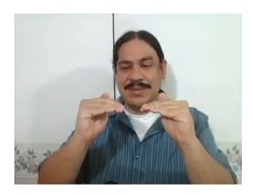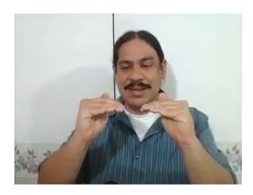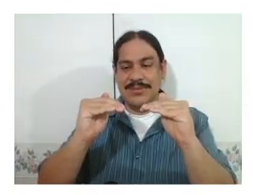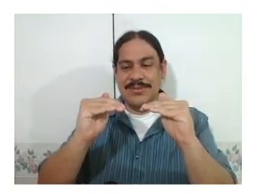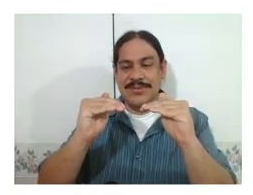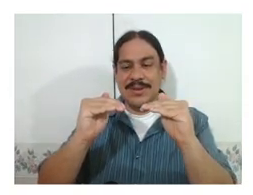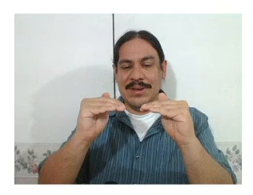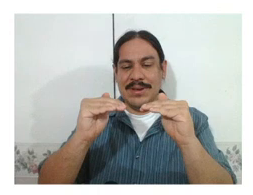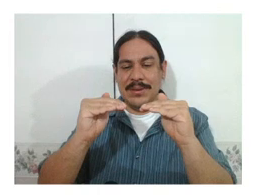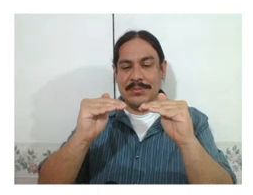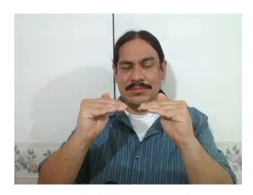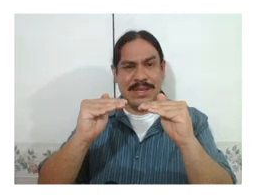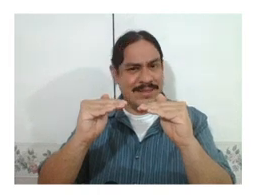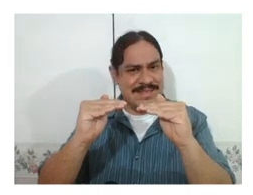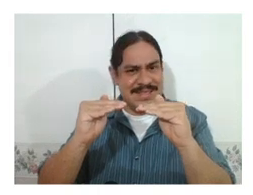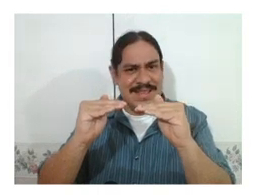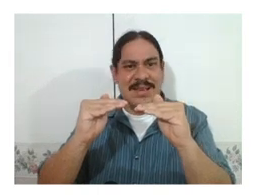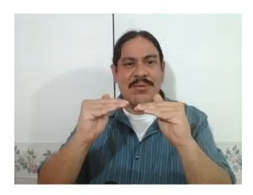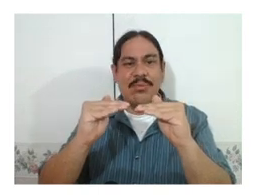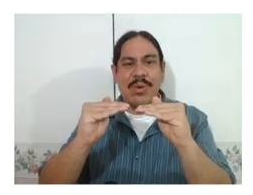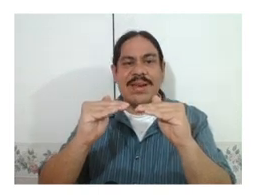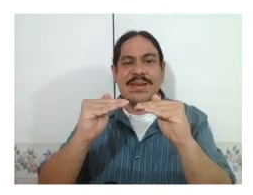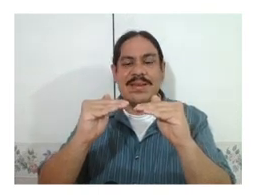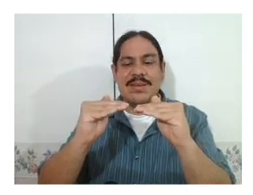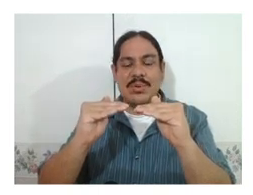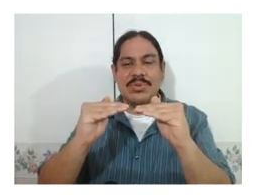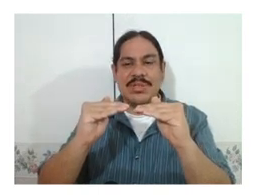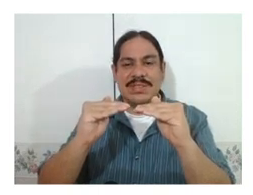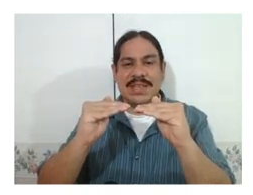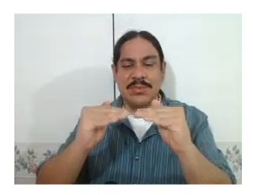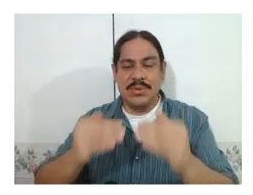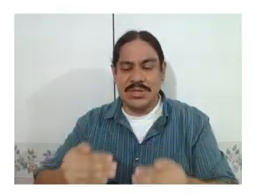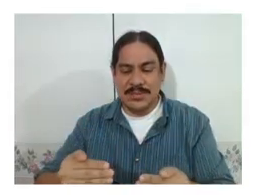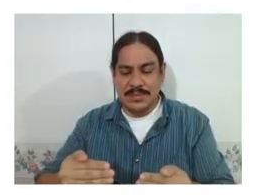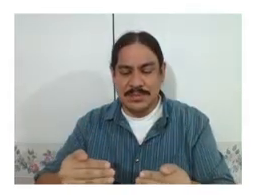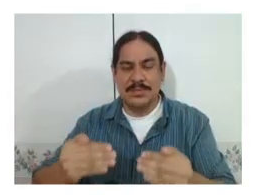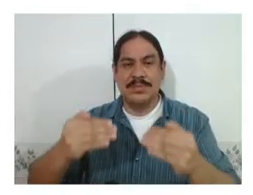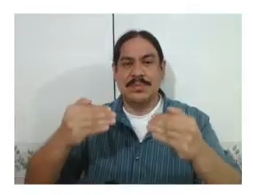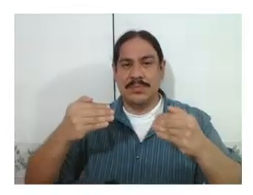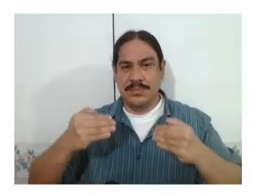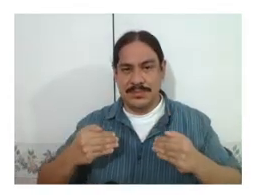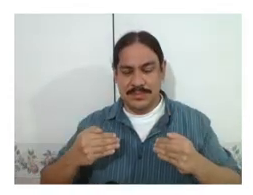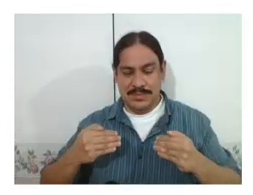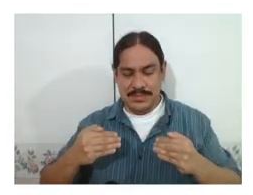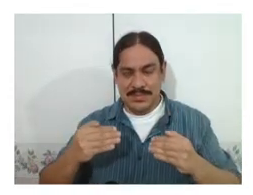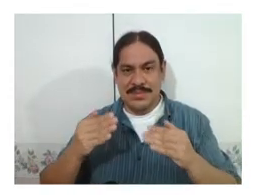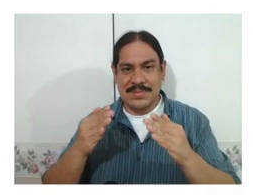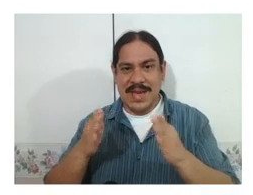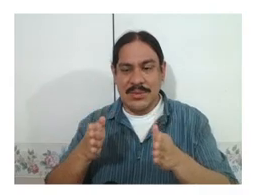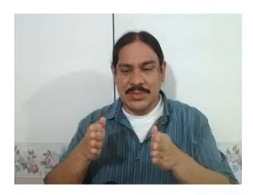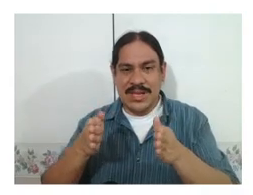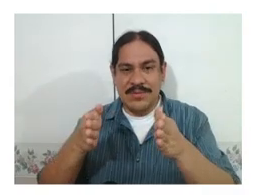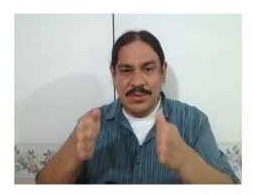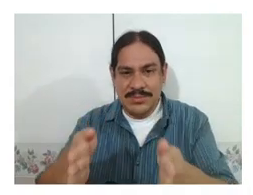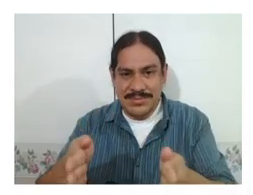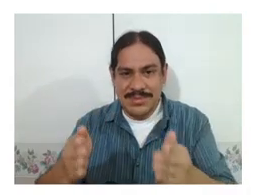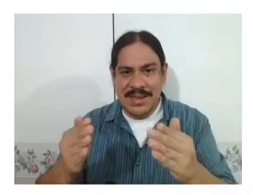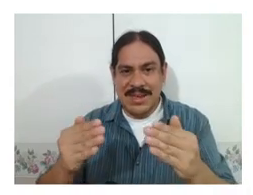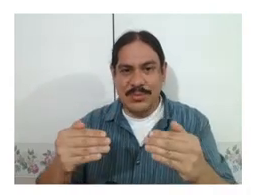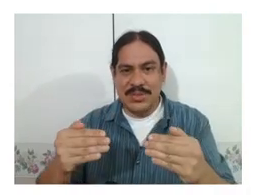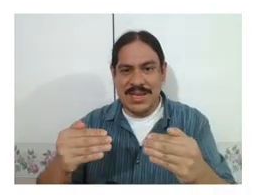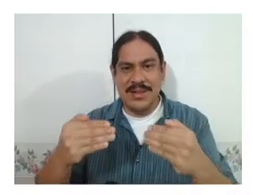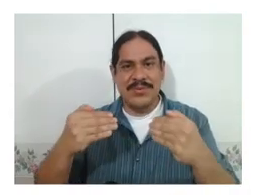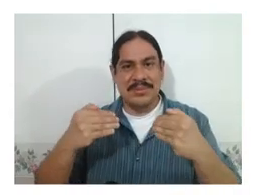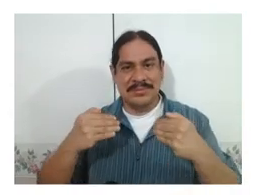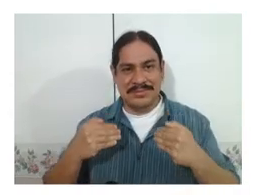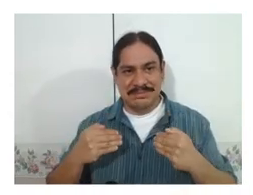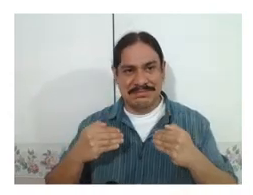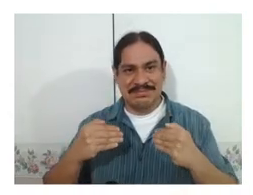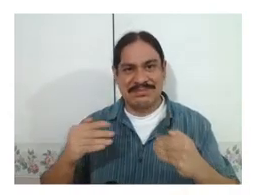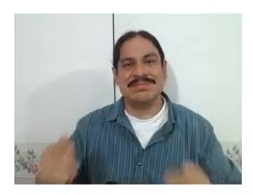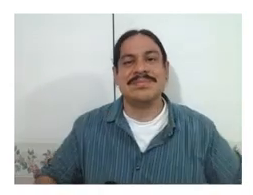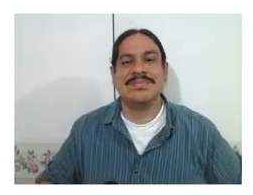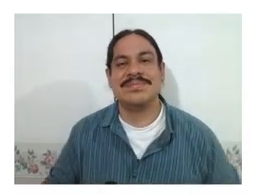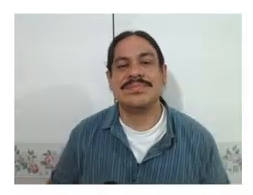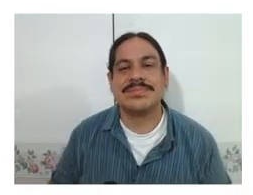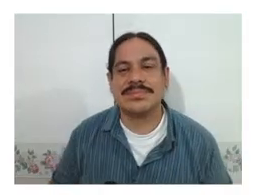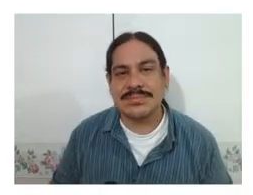of like this when the motion is inwards